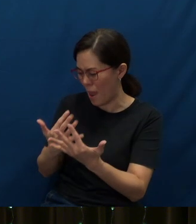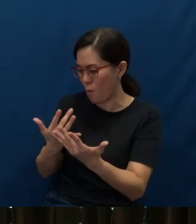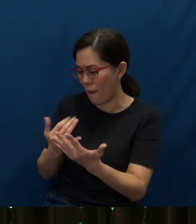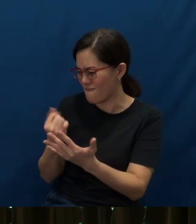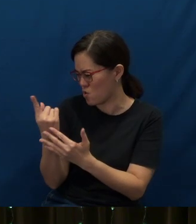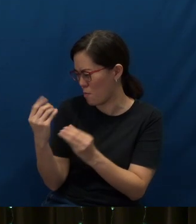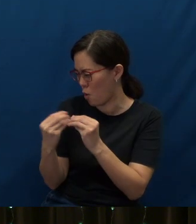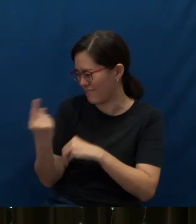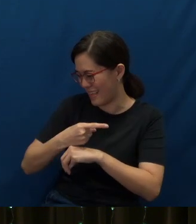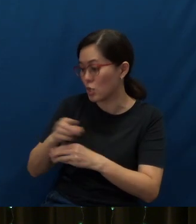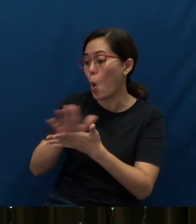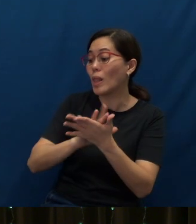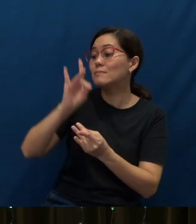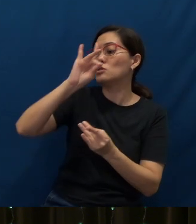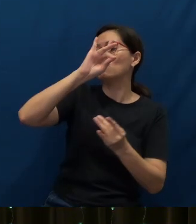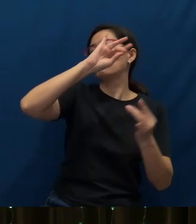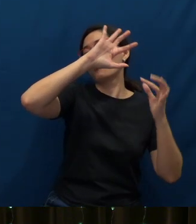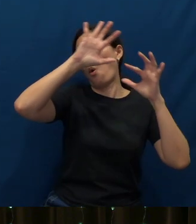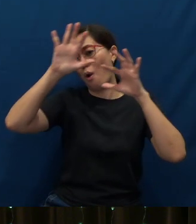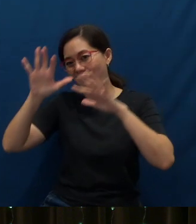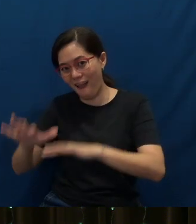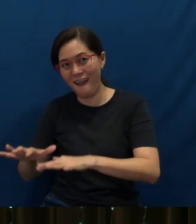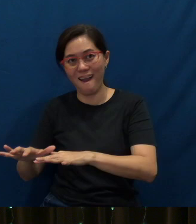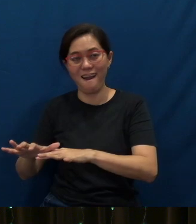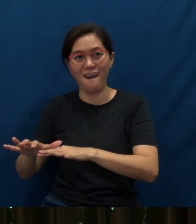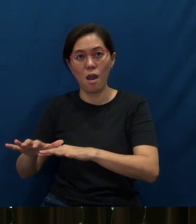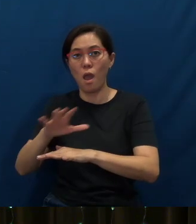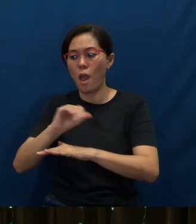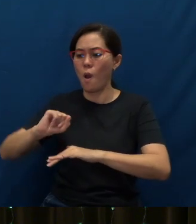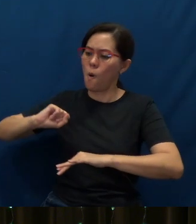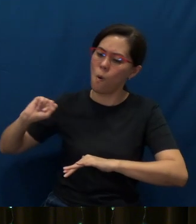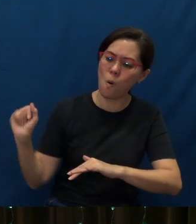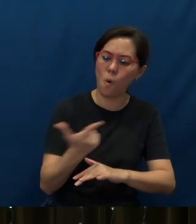the Holy Spirit would come upon them, and all the power that they needed